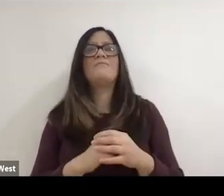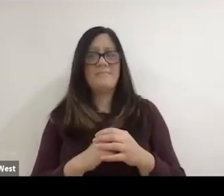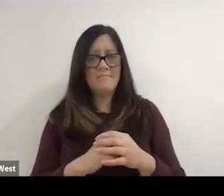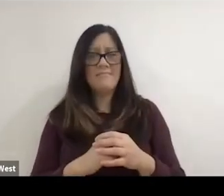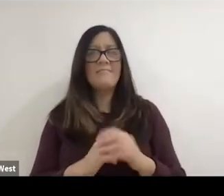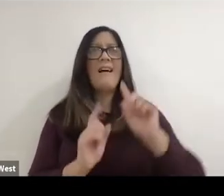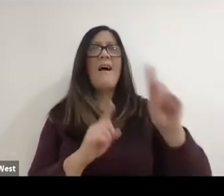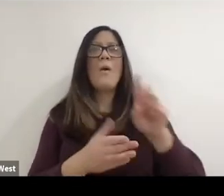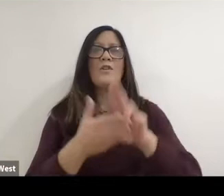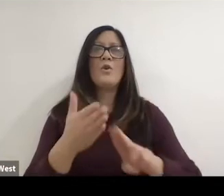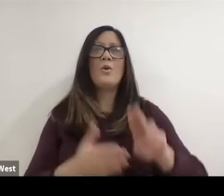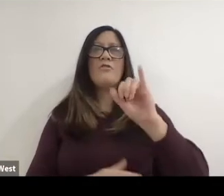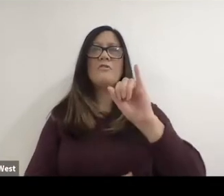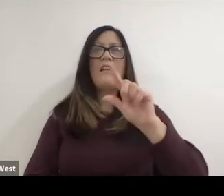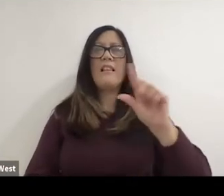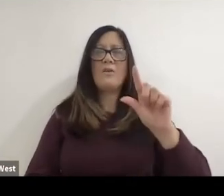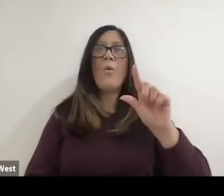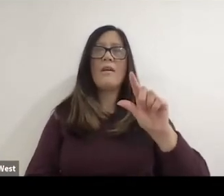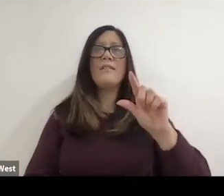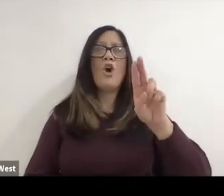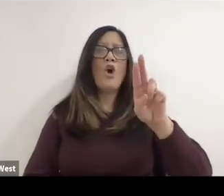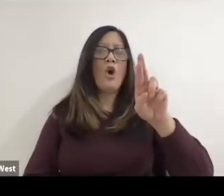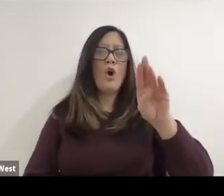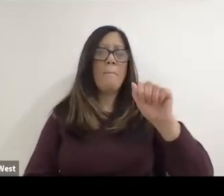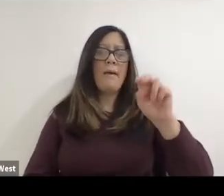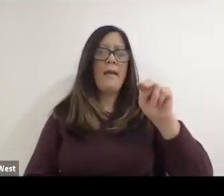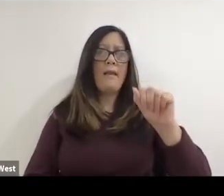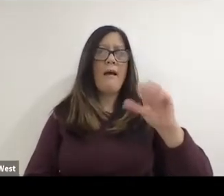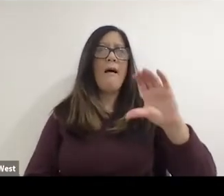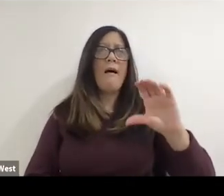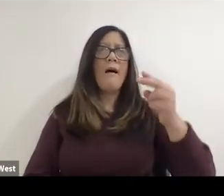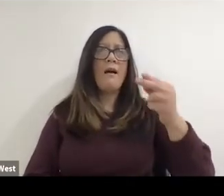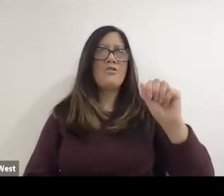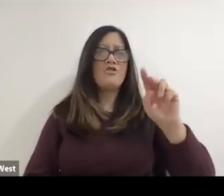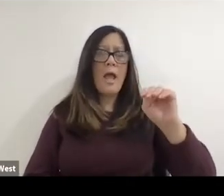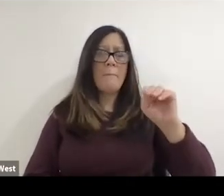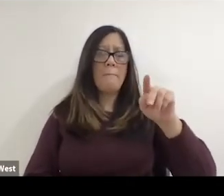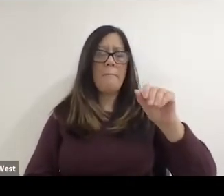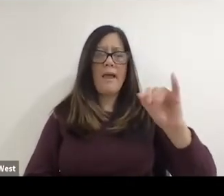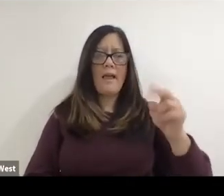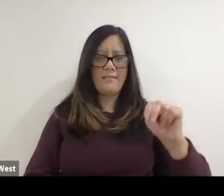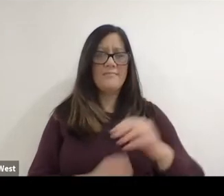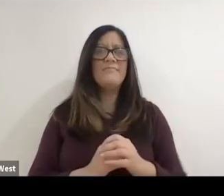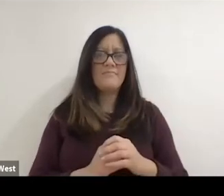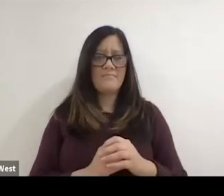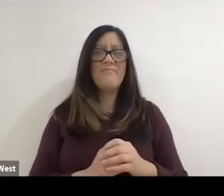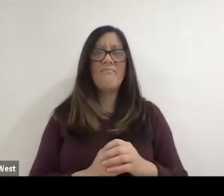And so I attended the University of Illinois in Urbana-Champaign where. Wheelchair racing was it was recognized. Varsity level collegiate sport